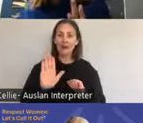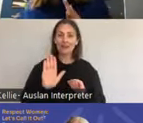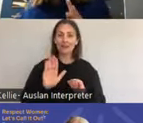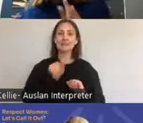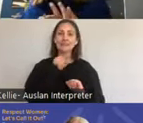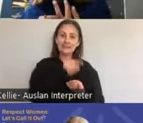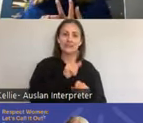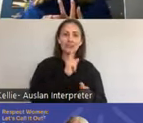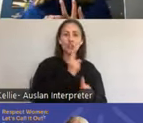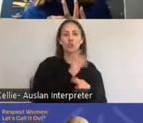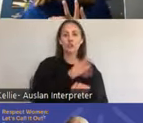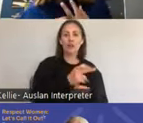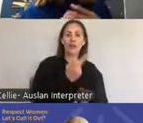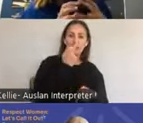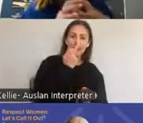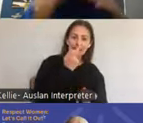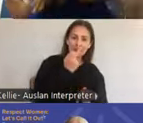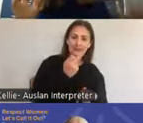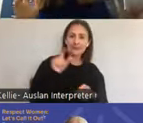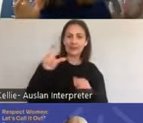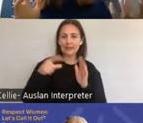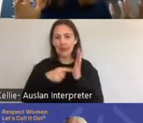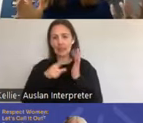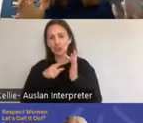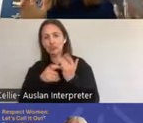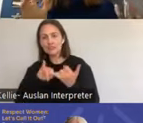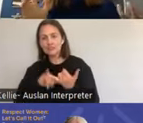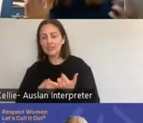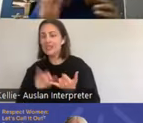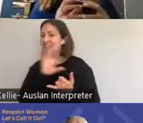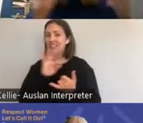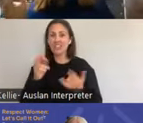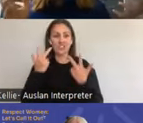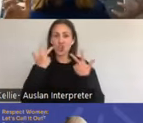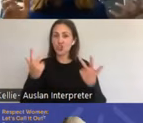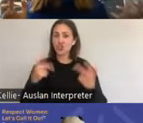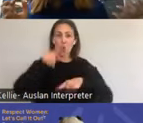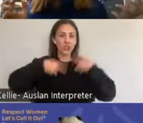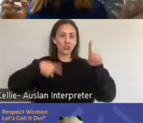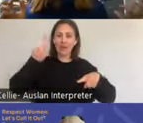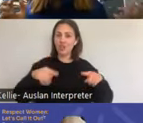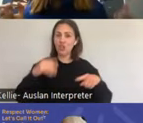people with clitorises as females, it doesn't show the gender diversity in this at all.